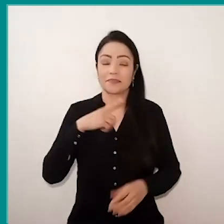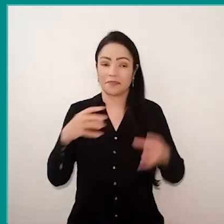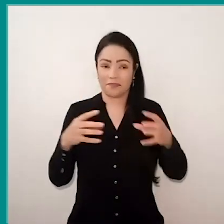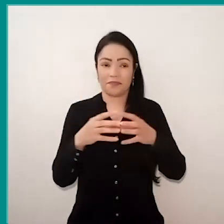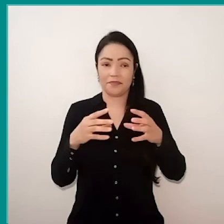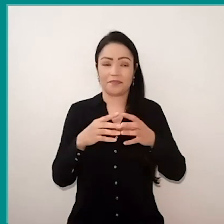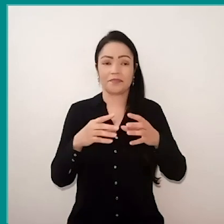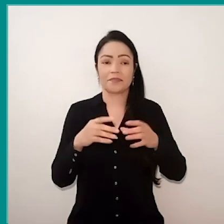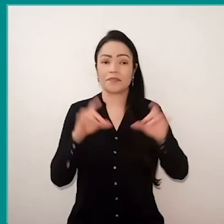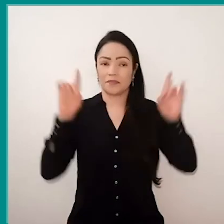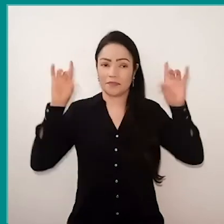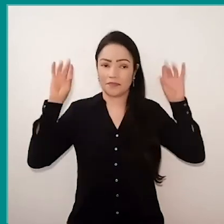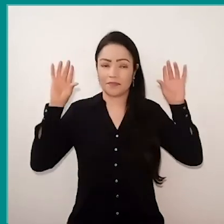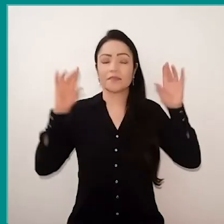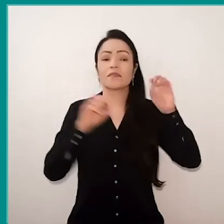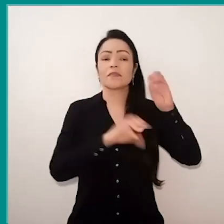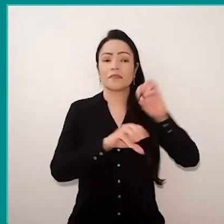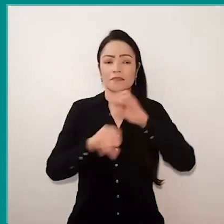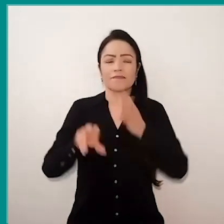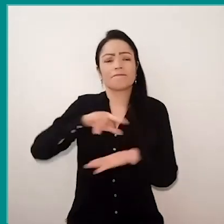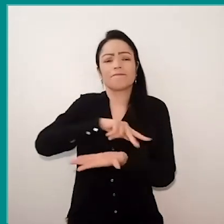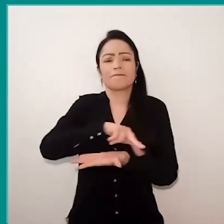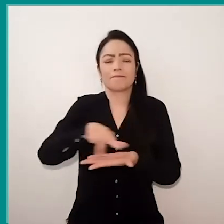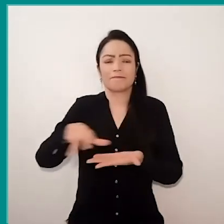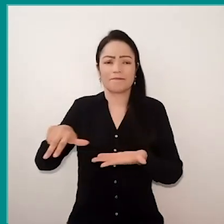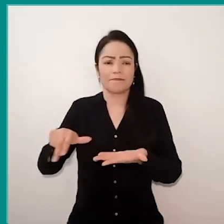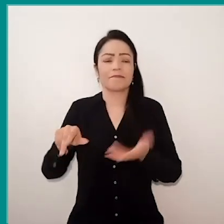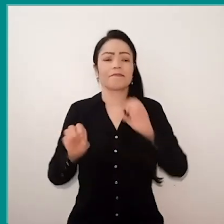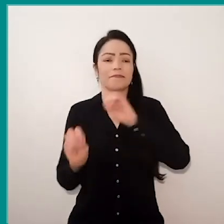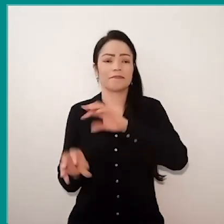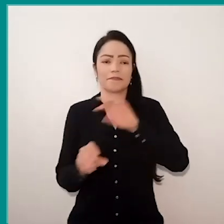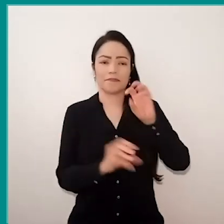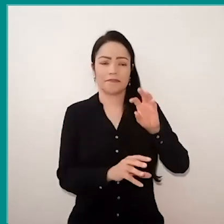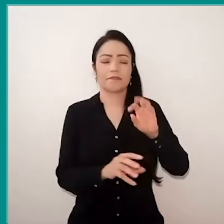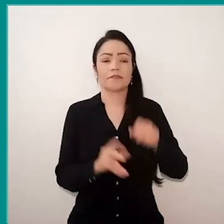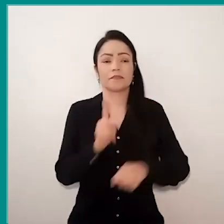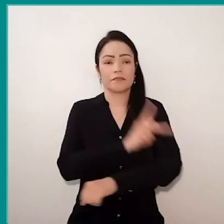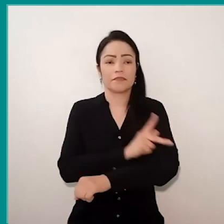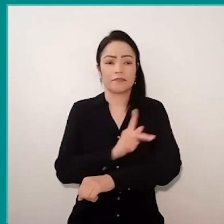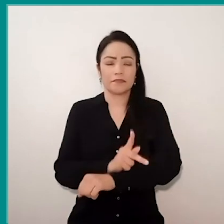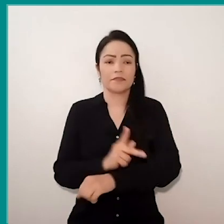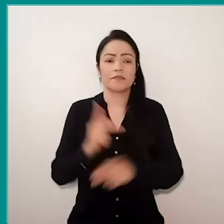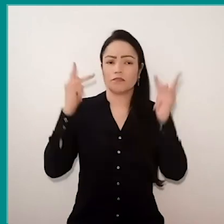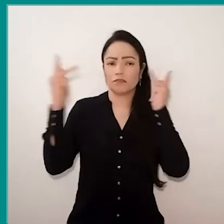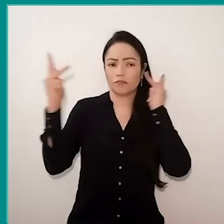multidisciplinary, then, we have educators, since pedagogues, psychologists, sociologists, philosophers